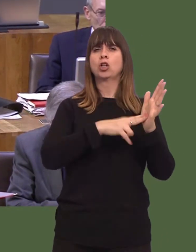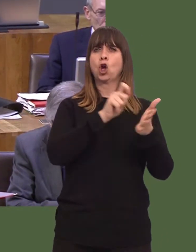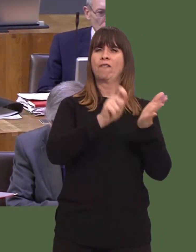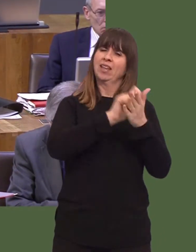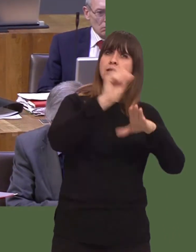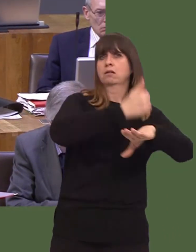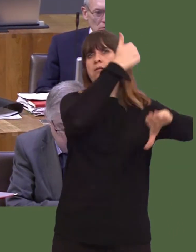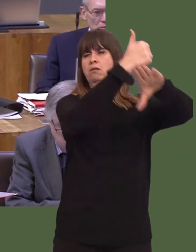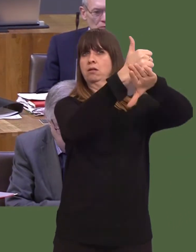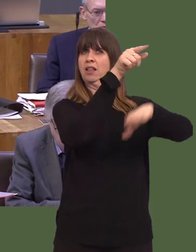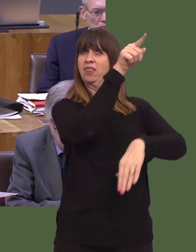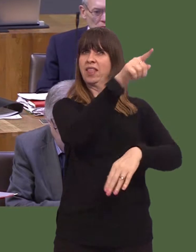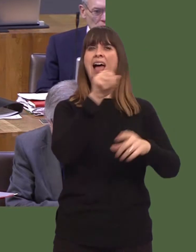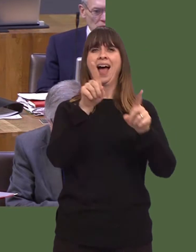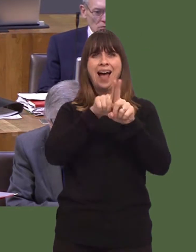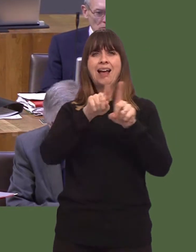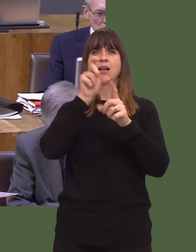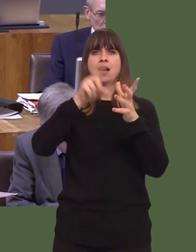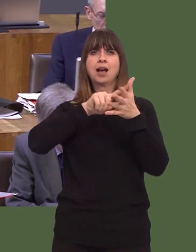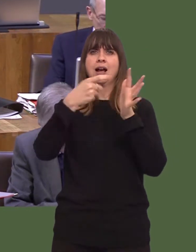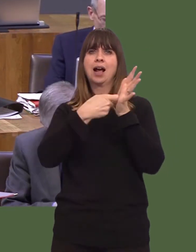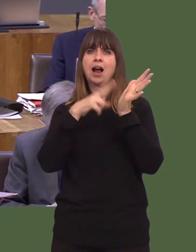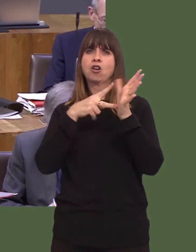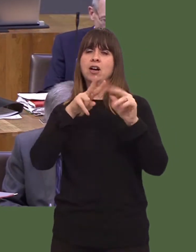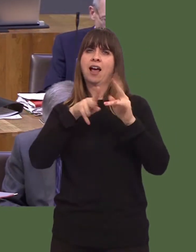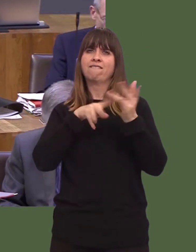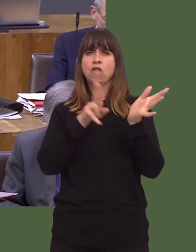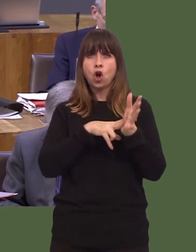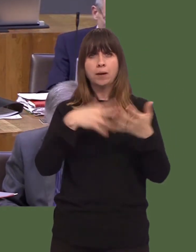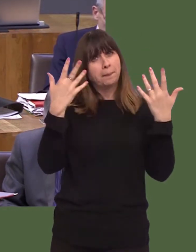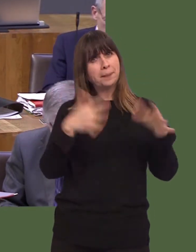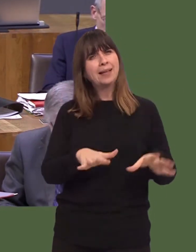office in Caernarfon, and it was us, as a Government, that has moved more jobs out of